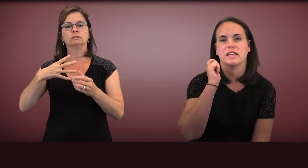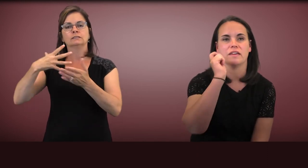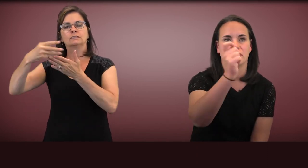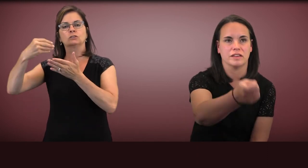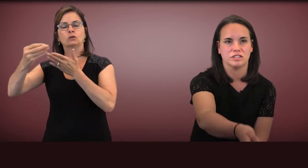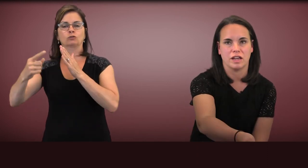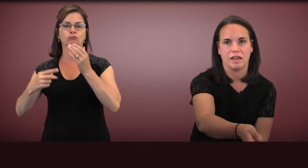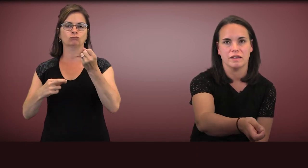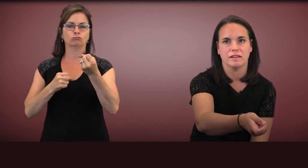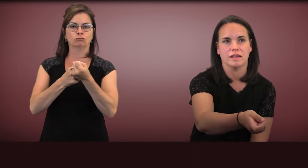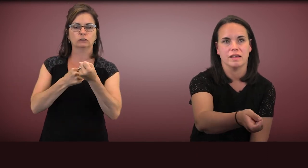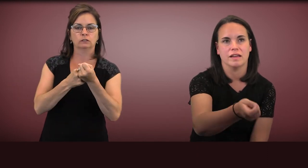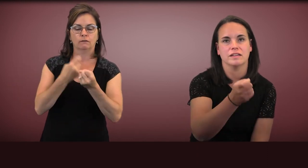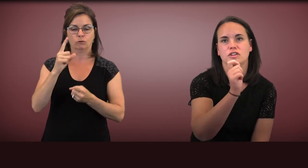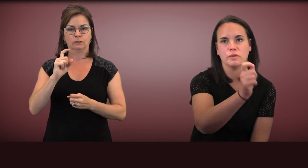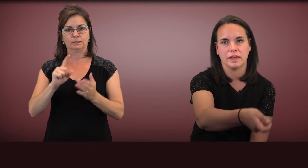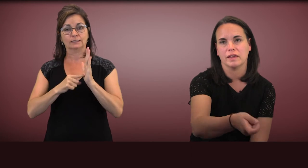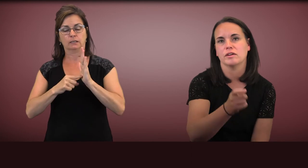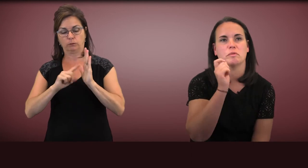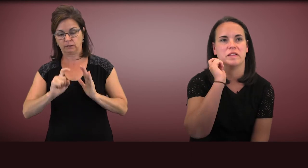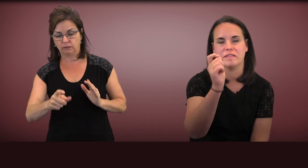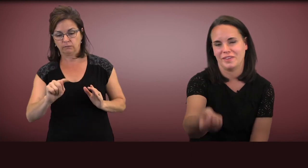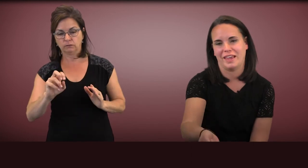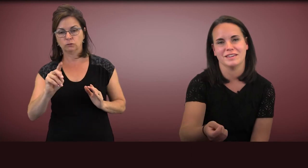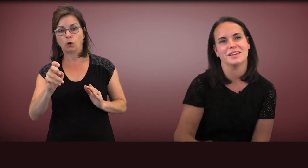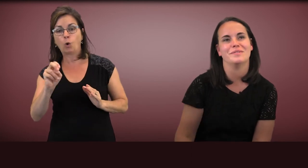like giving a child a token or a piece of candy,